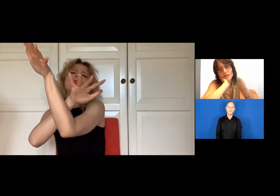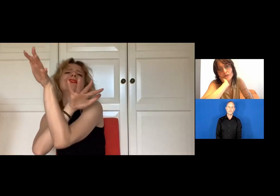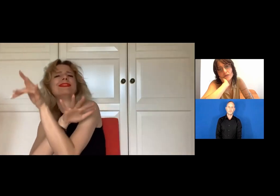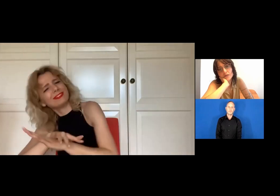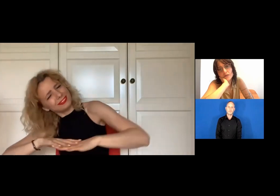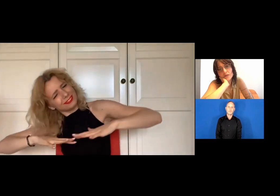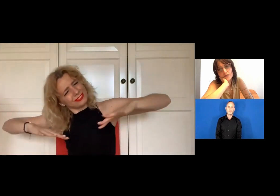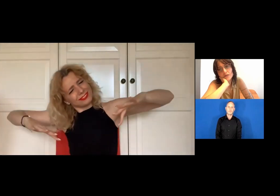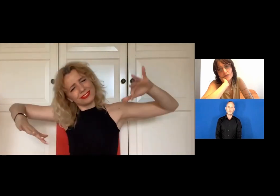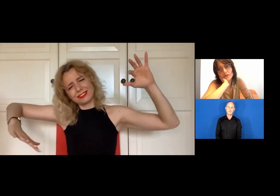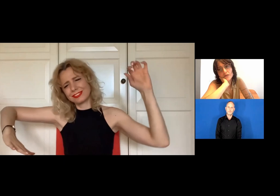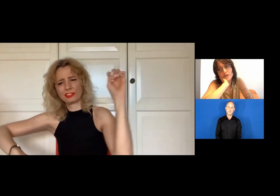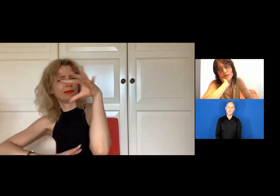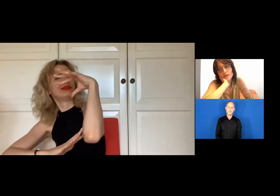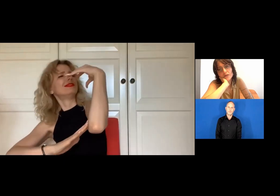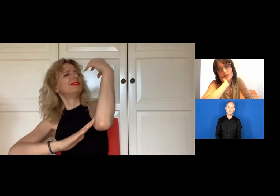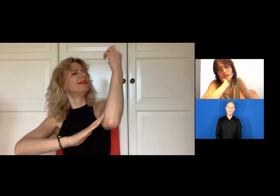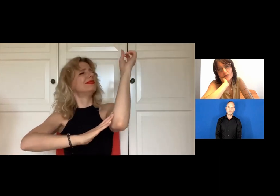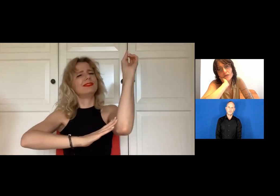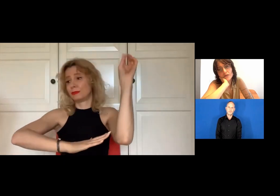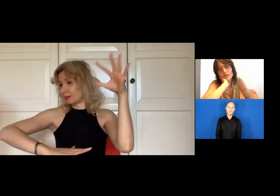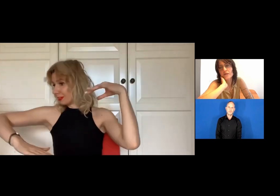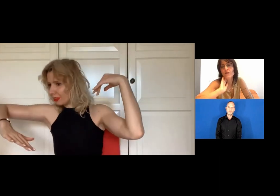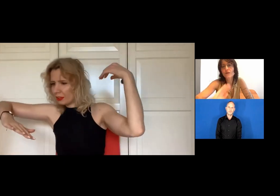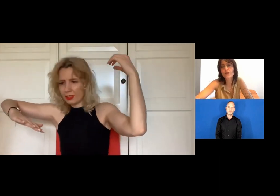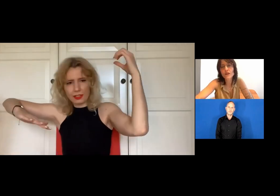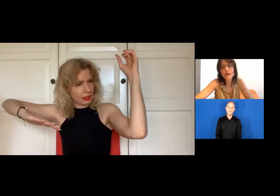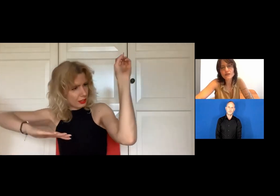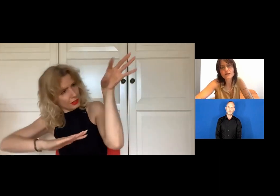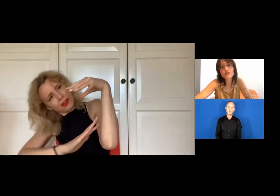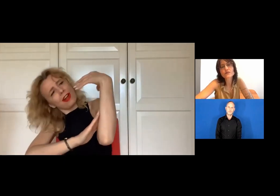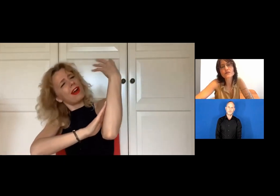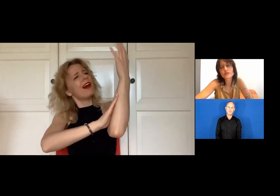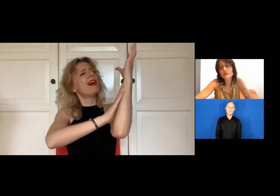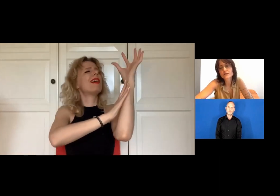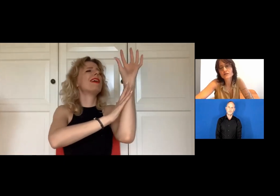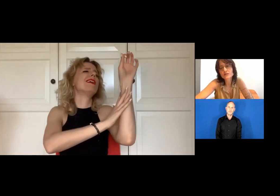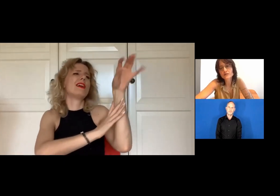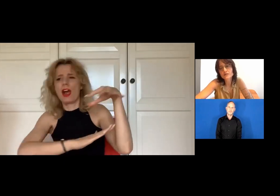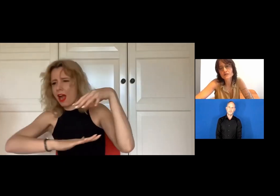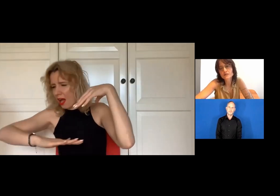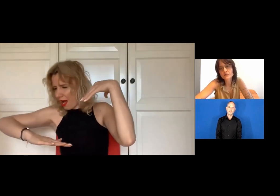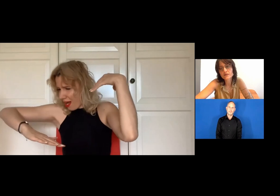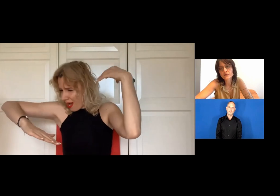They support us.